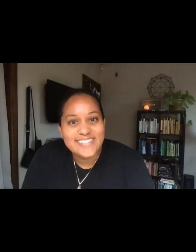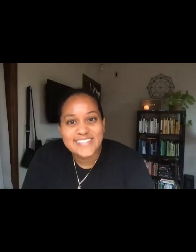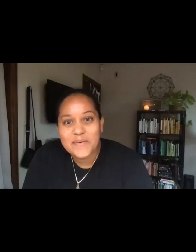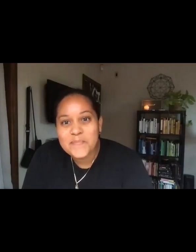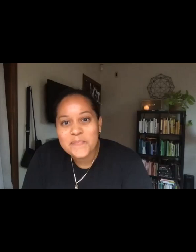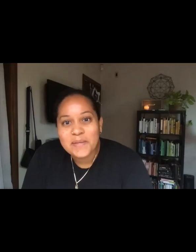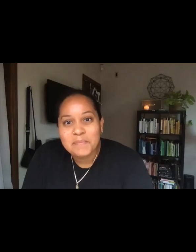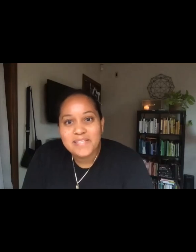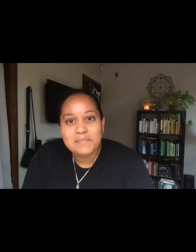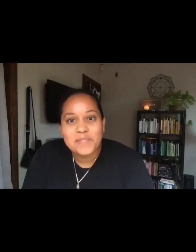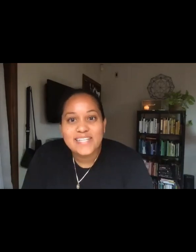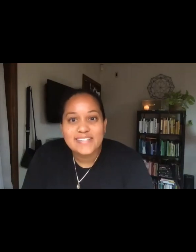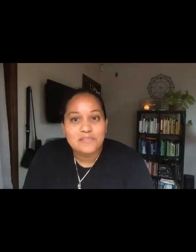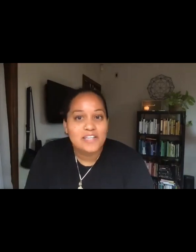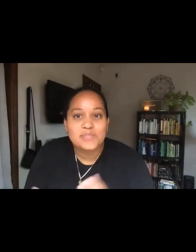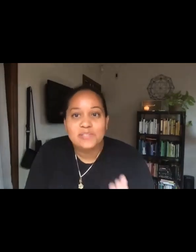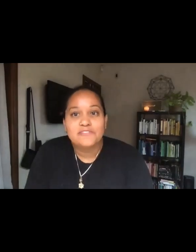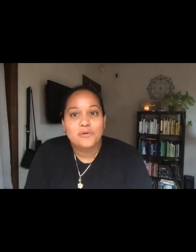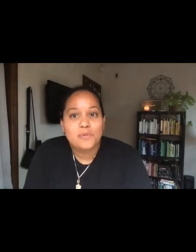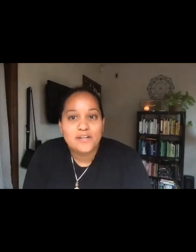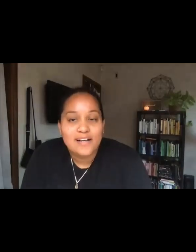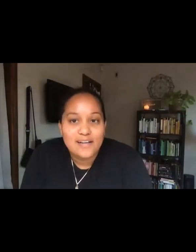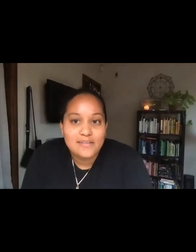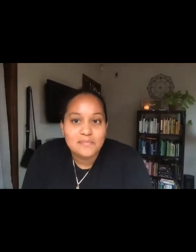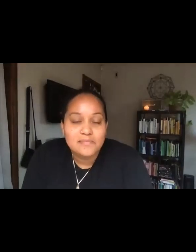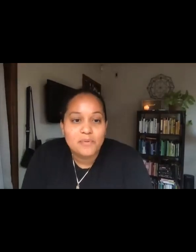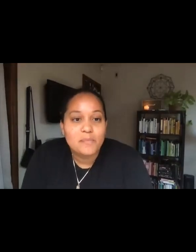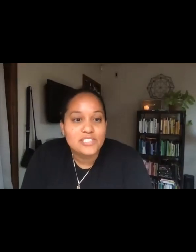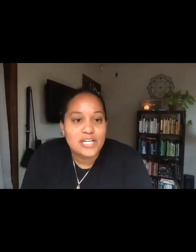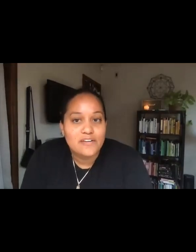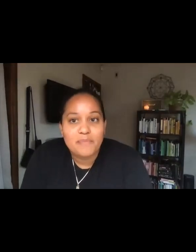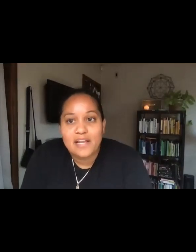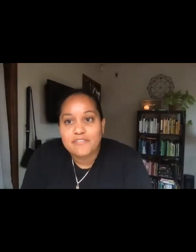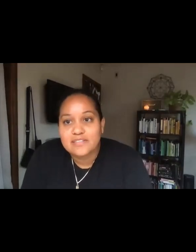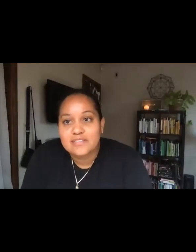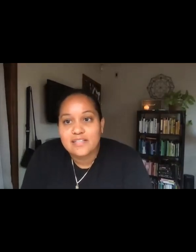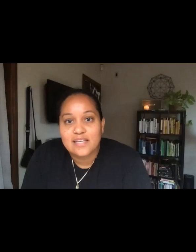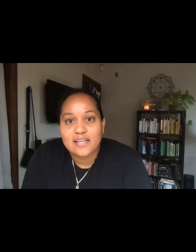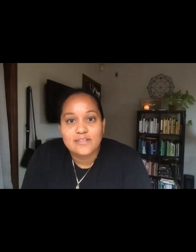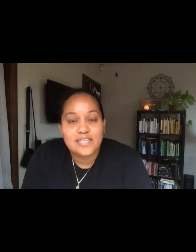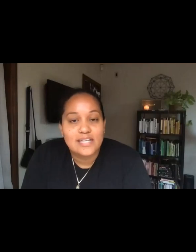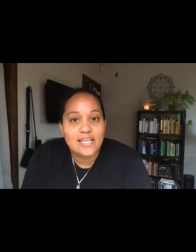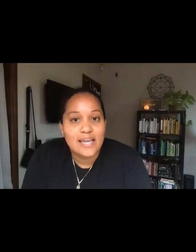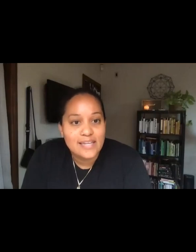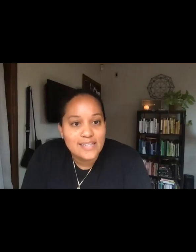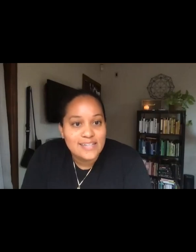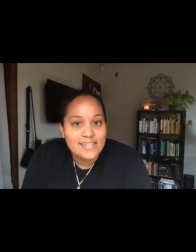So Melina Abdullah is professor and former department chair of Pan-African Studies at Cal State, LA.